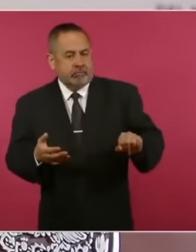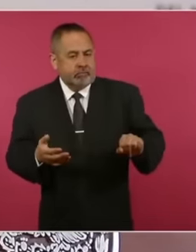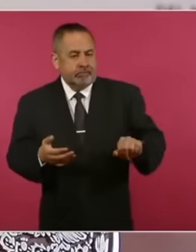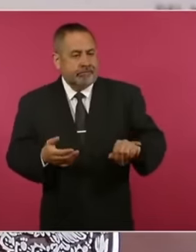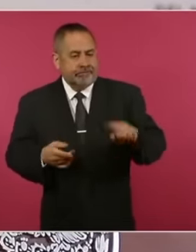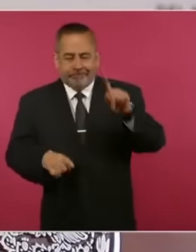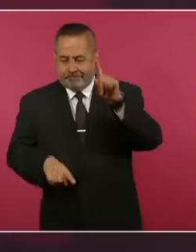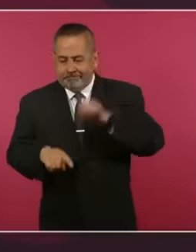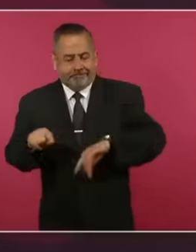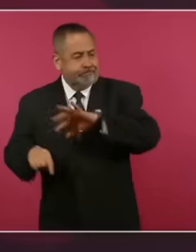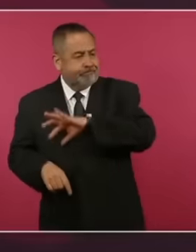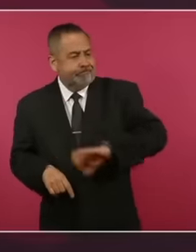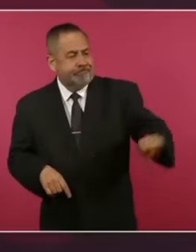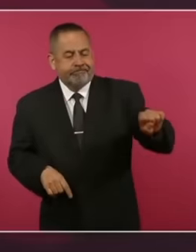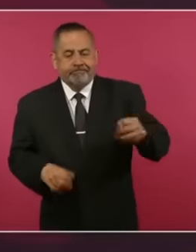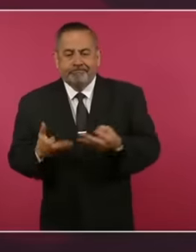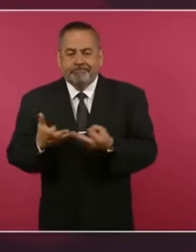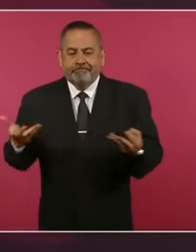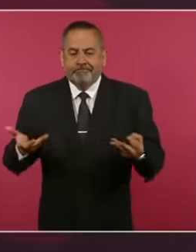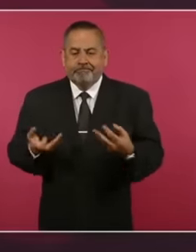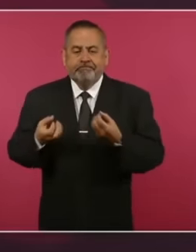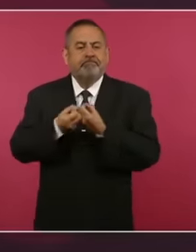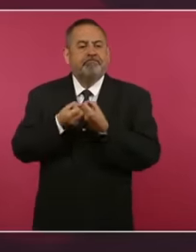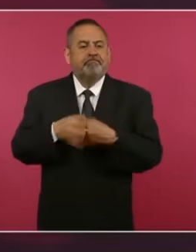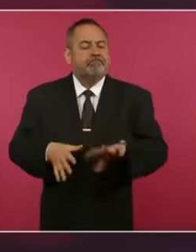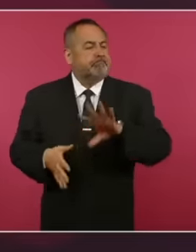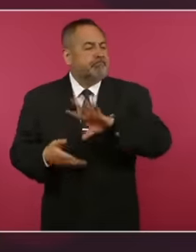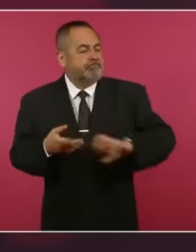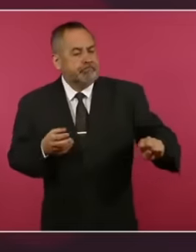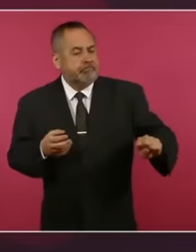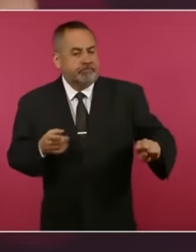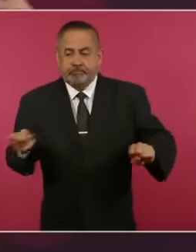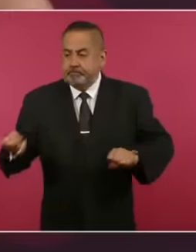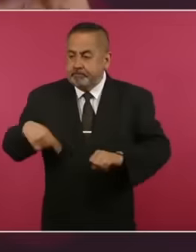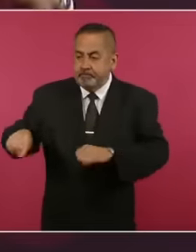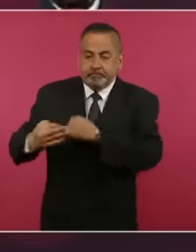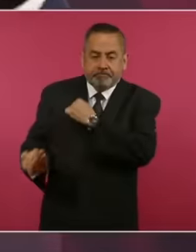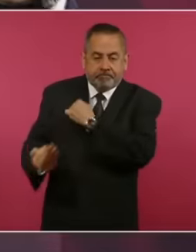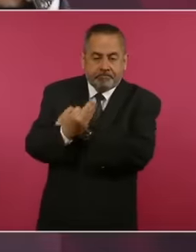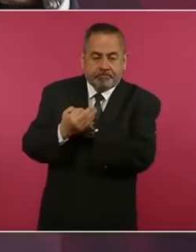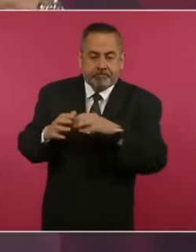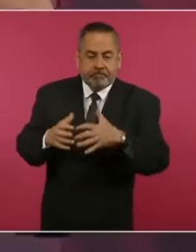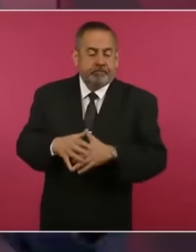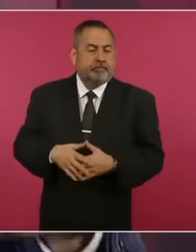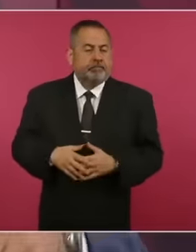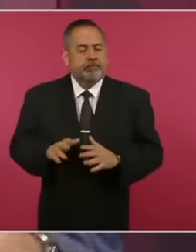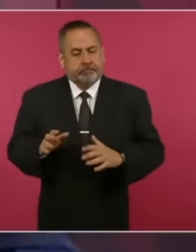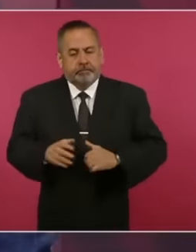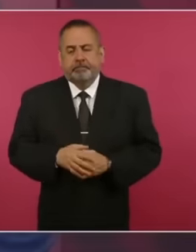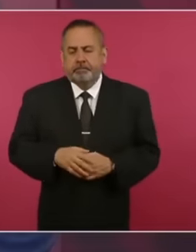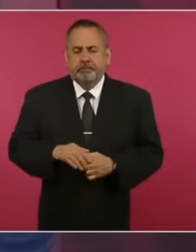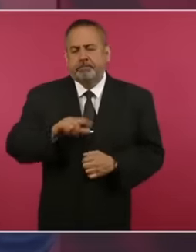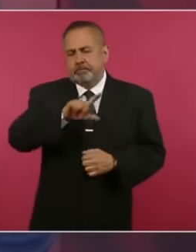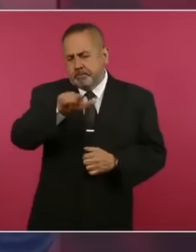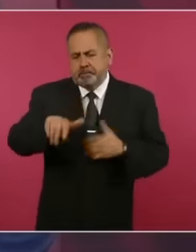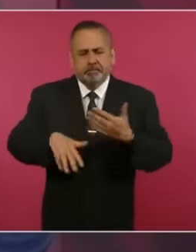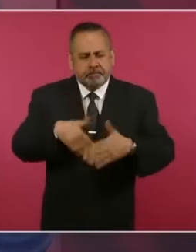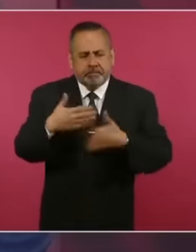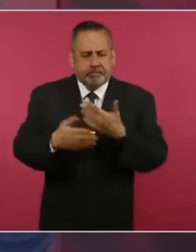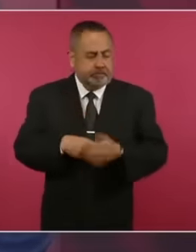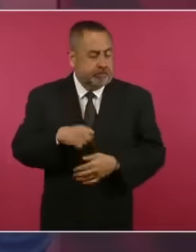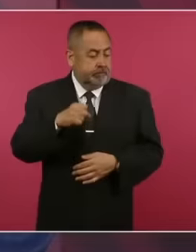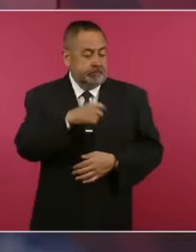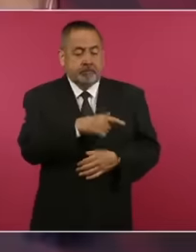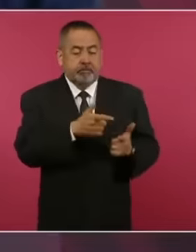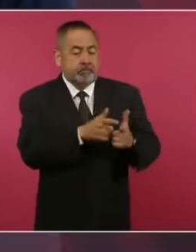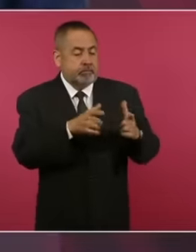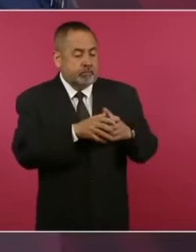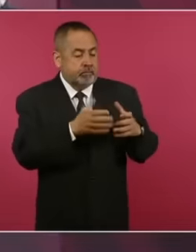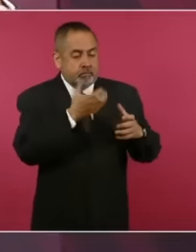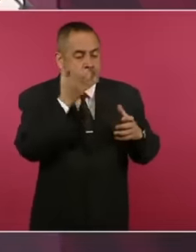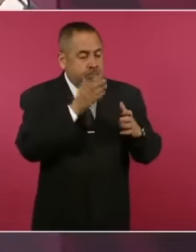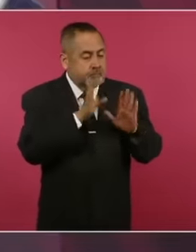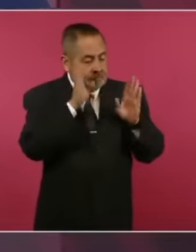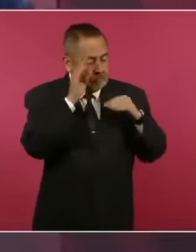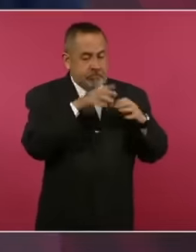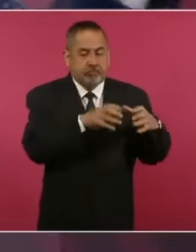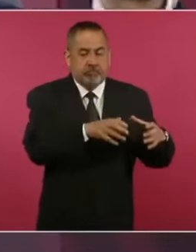half of our territory but then those same conservatives go after